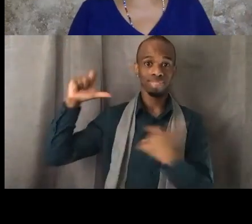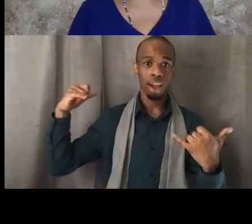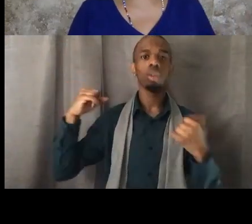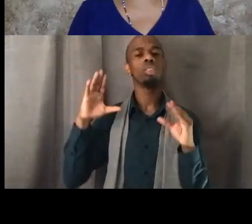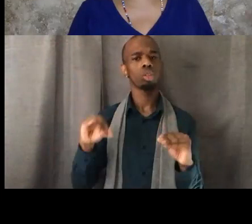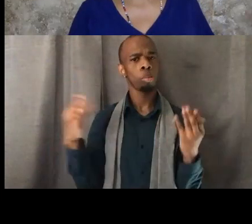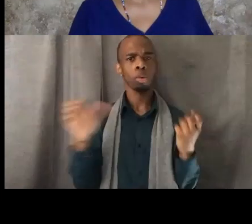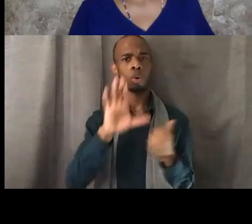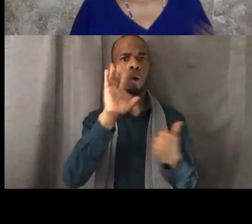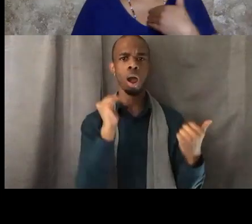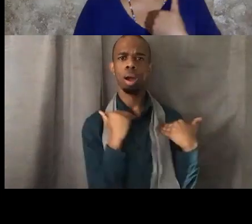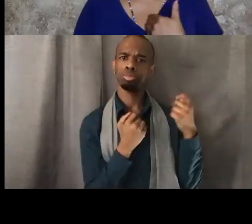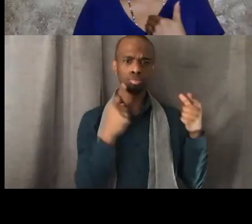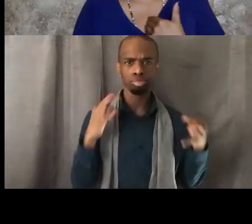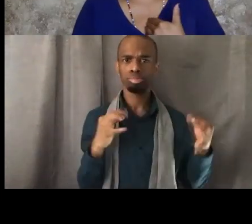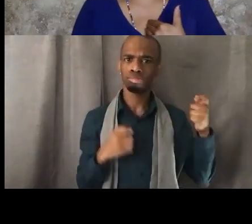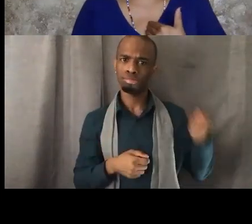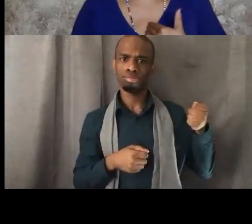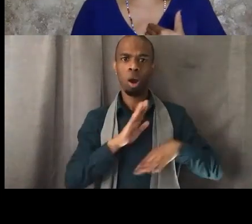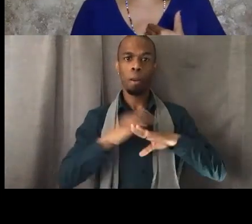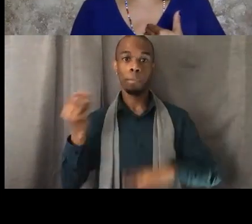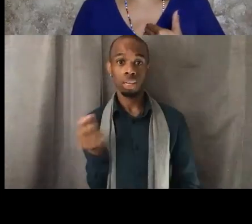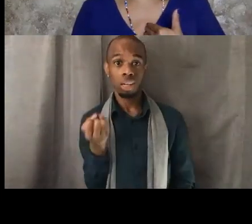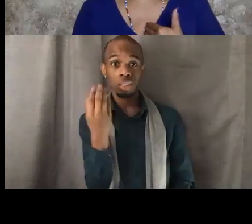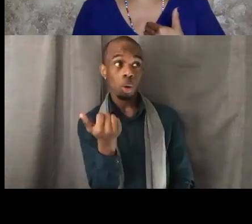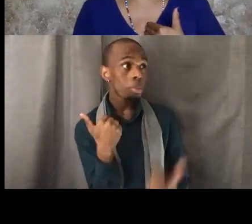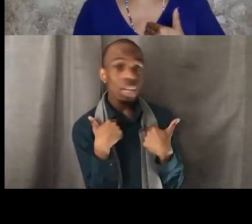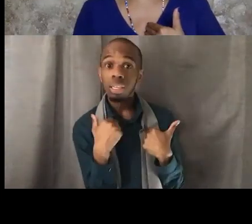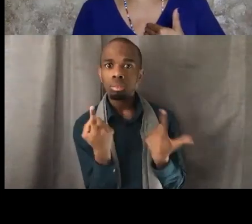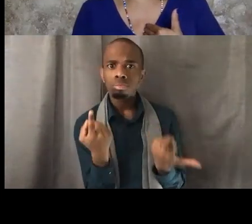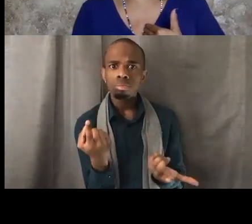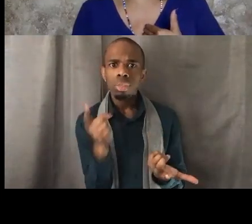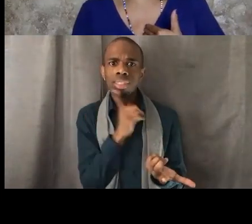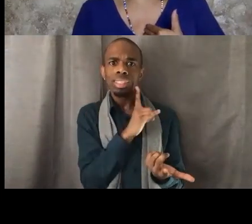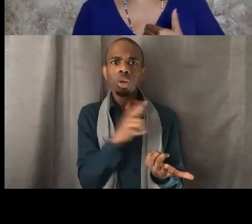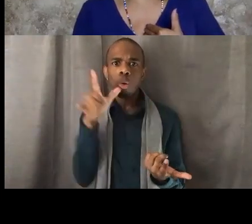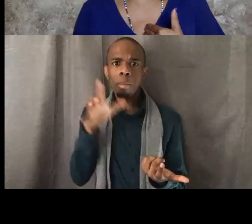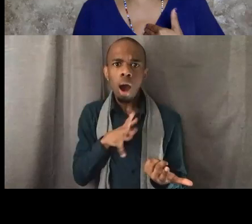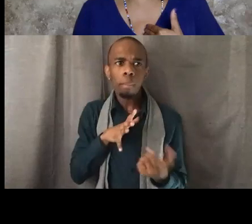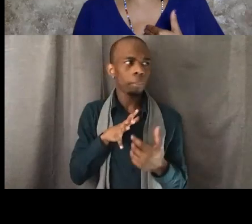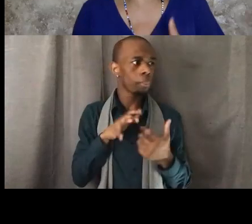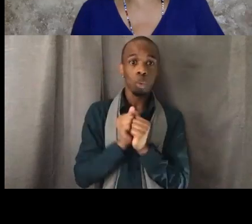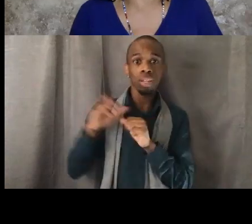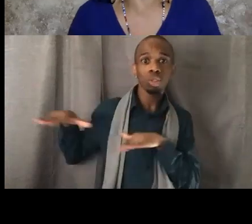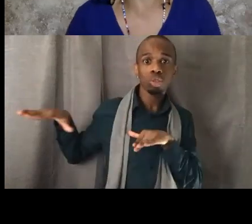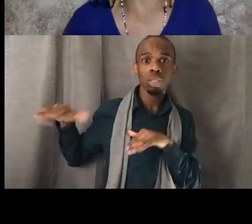And so I'm a single mother of three children and I needed to go do errands and I grabbed up my kids and went to go